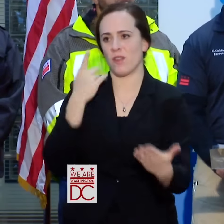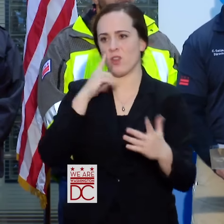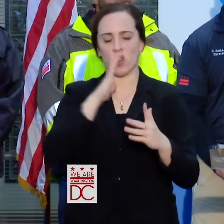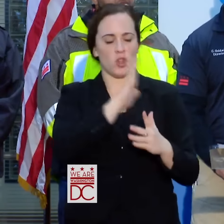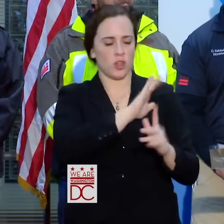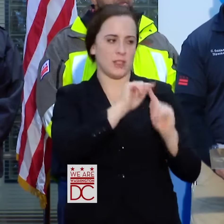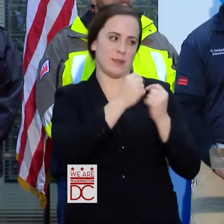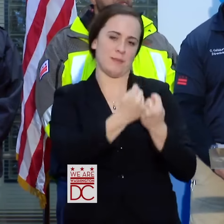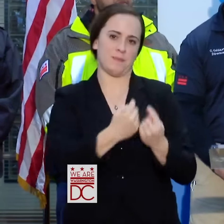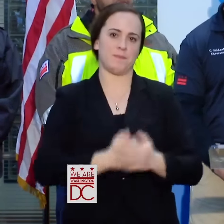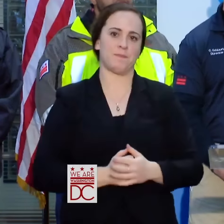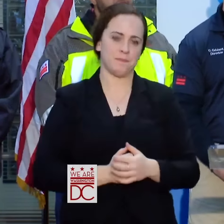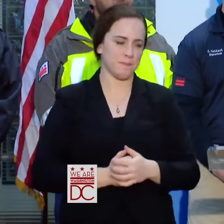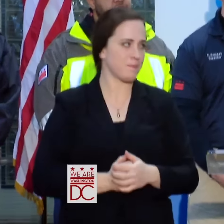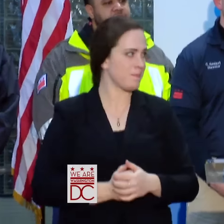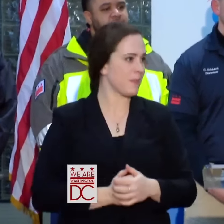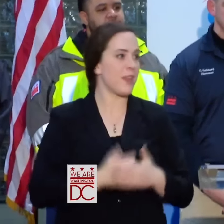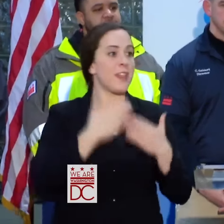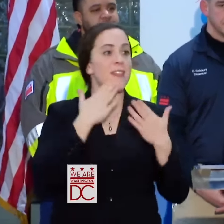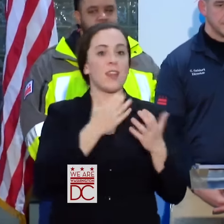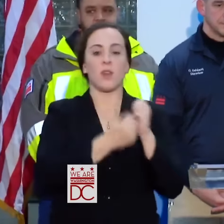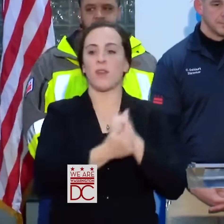THANK YOU, THANK YOU. THANK YOU, EVERYBODY.